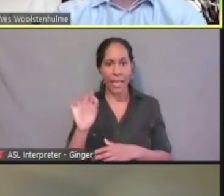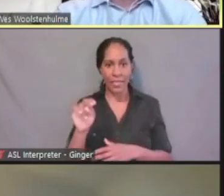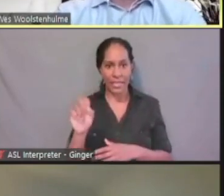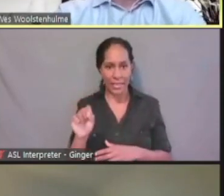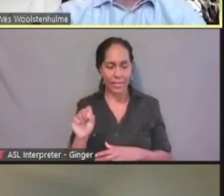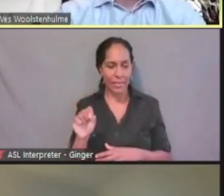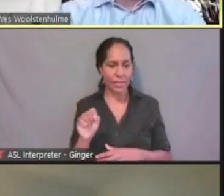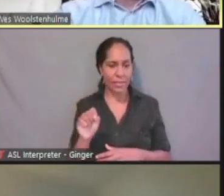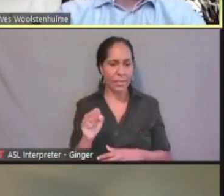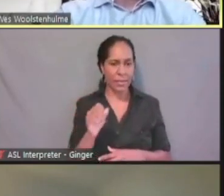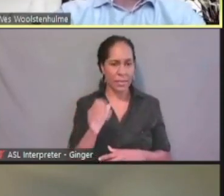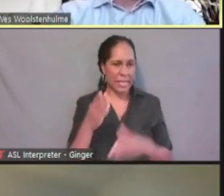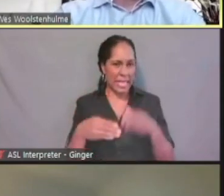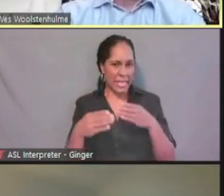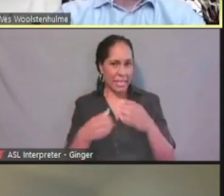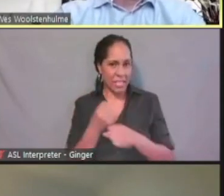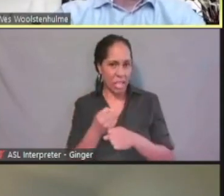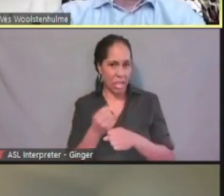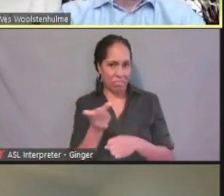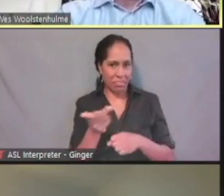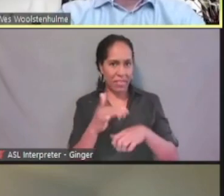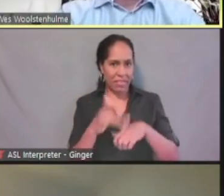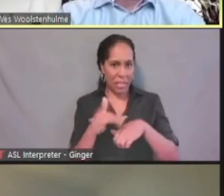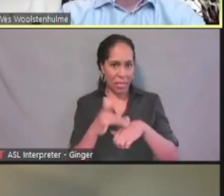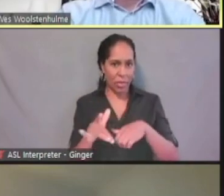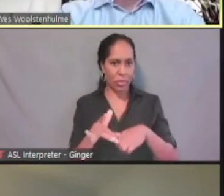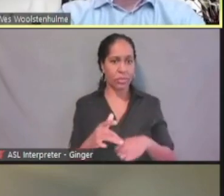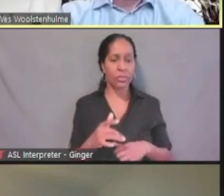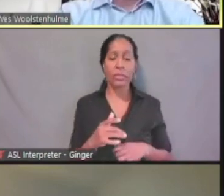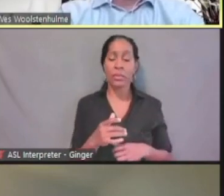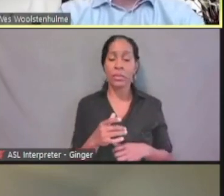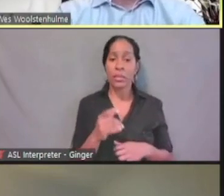here at the end of the year. And they can appeal a Medicaid decision.